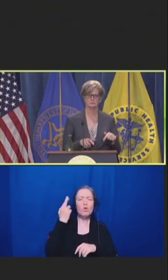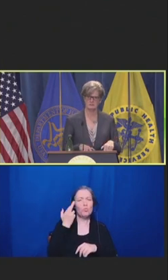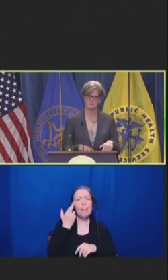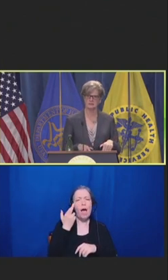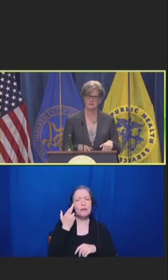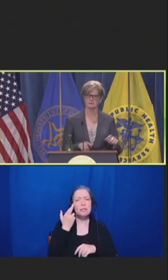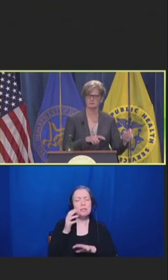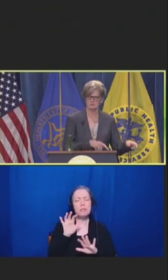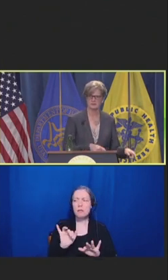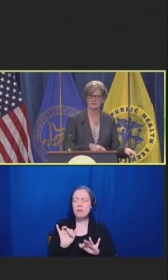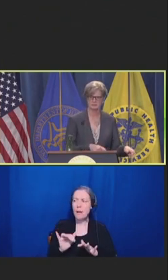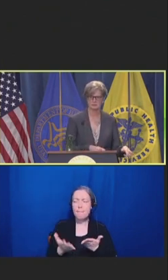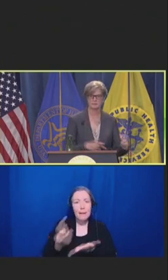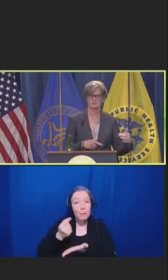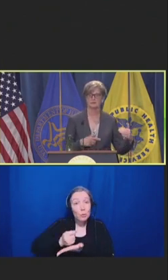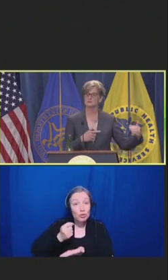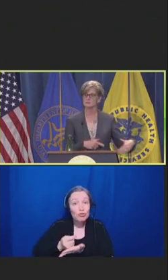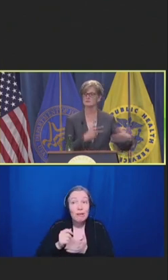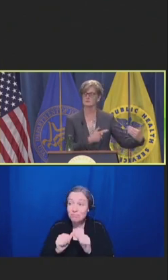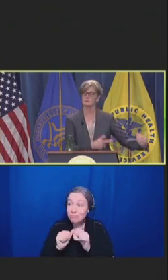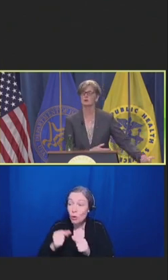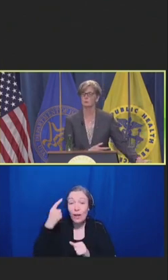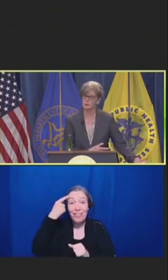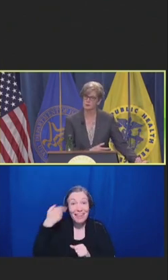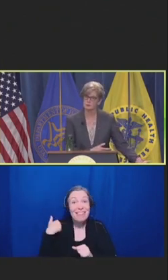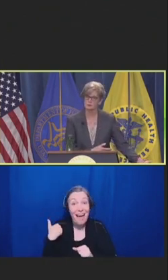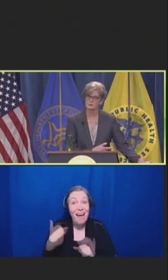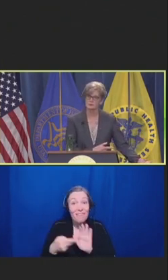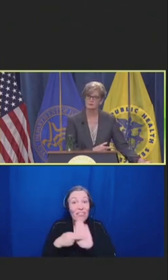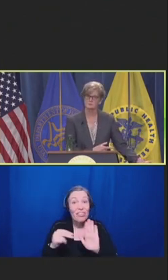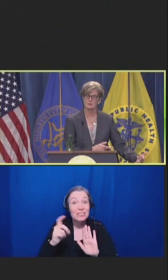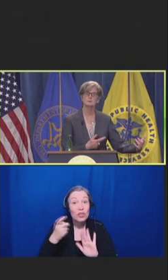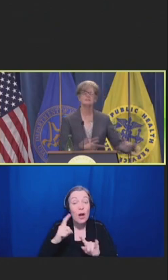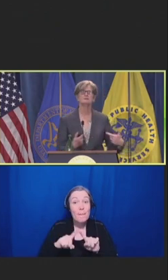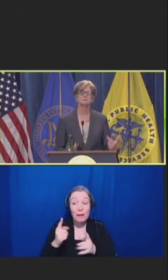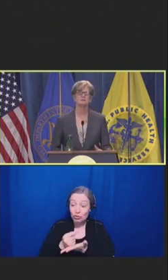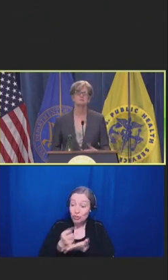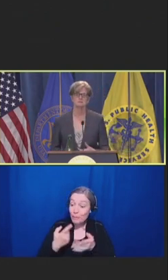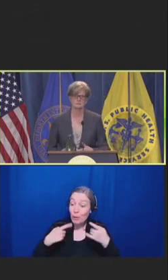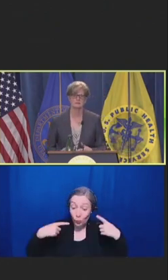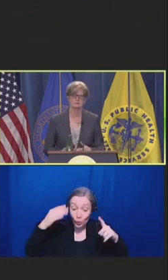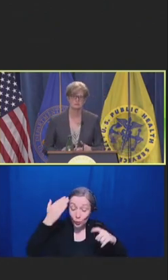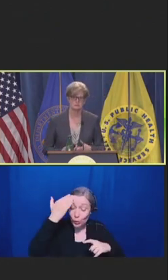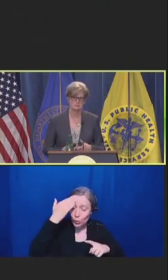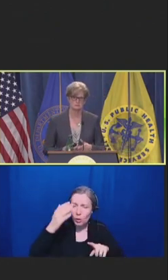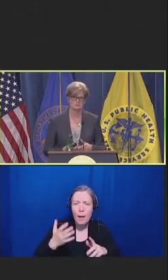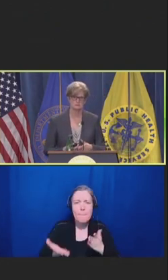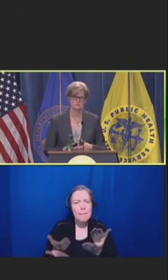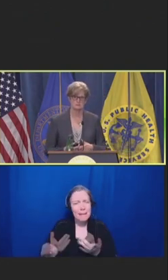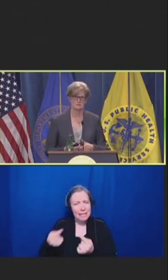we think they have and they're not getting better with treatments that we know work, maybe we need to reconsider the diagnosis."